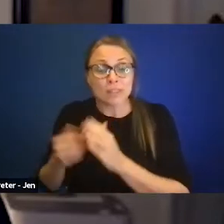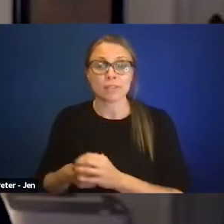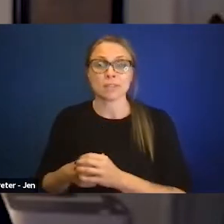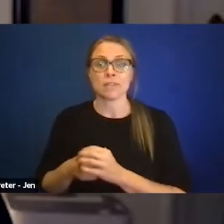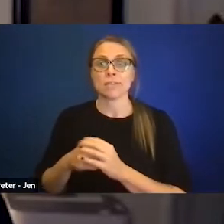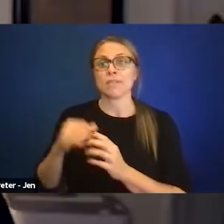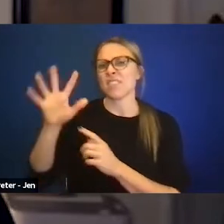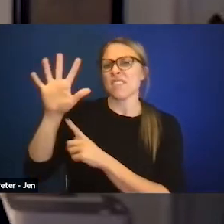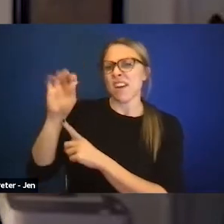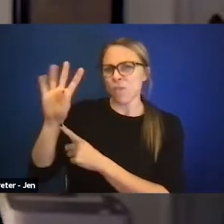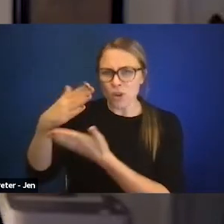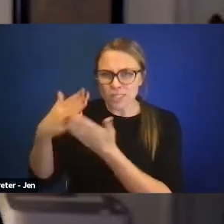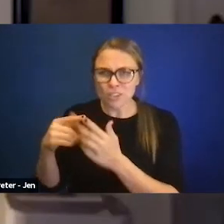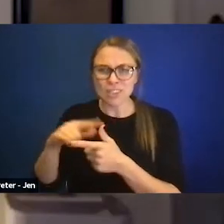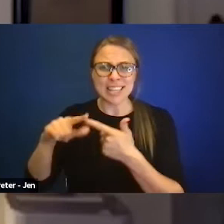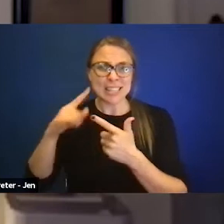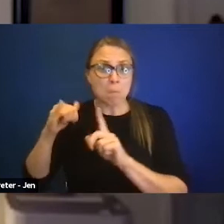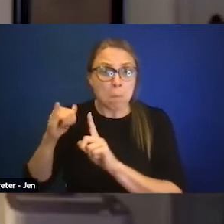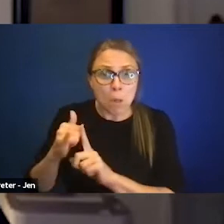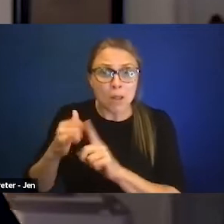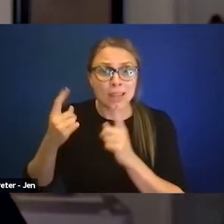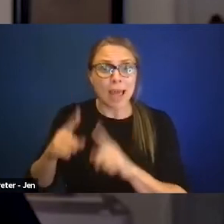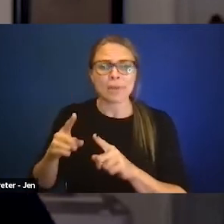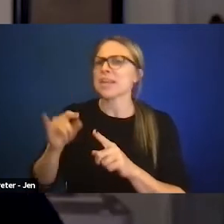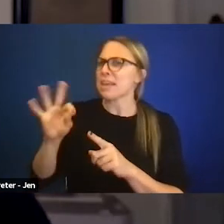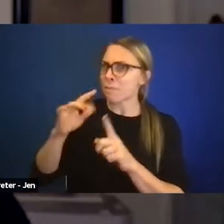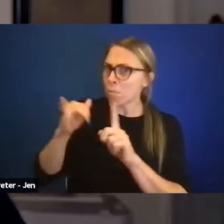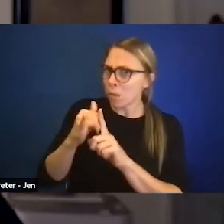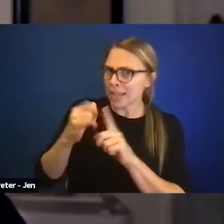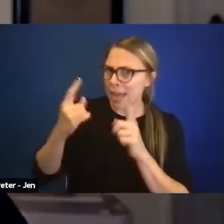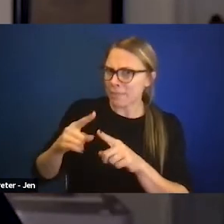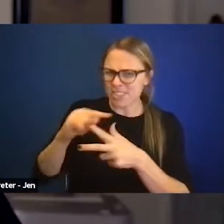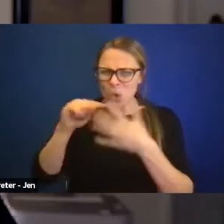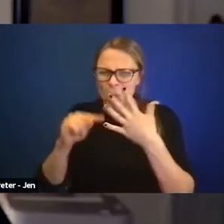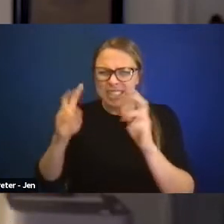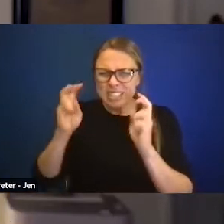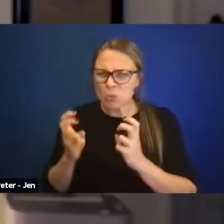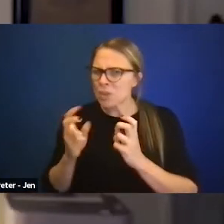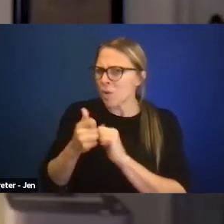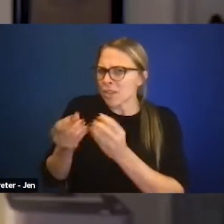What's going on in this school to address issues like that? What are their children saying